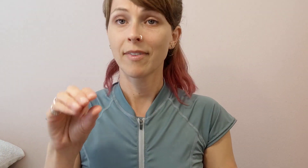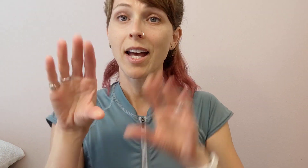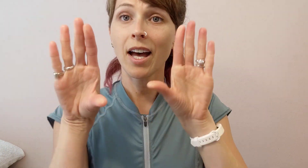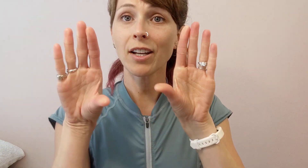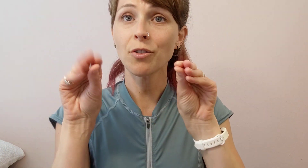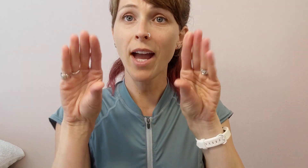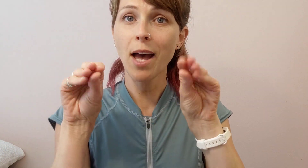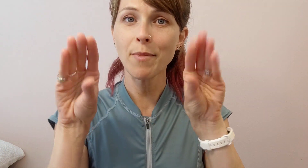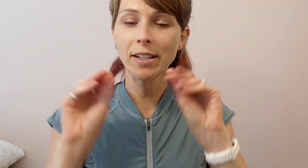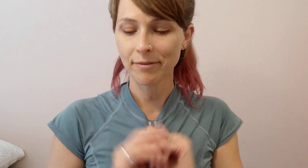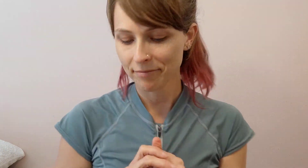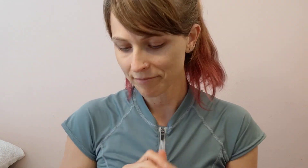A crab.